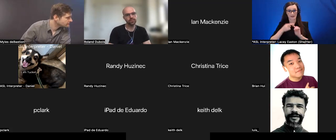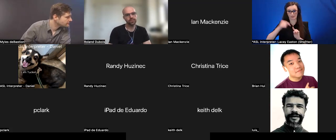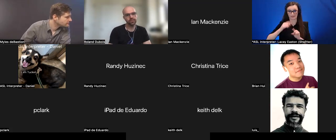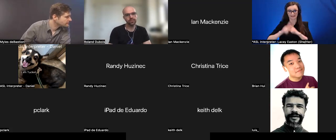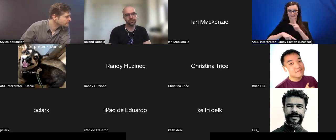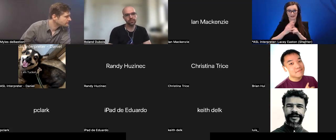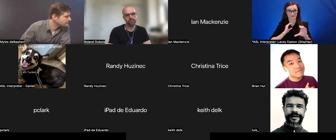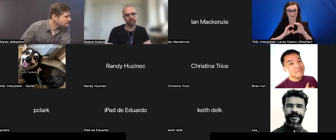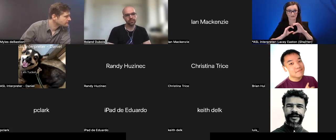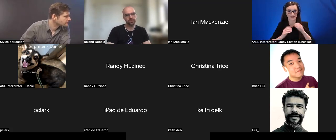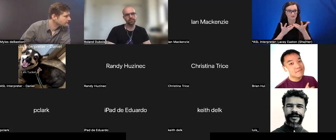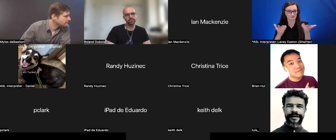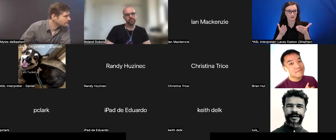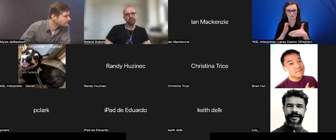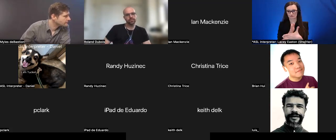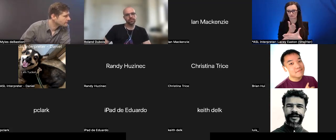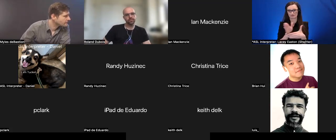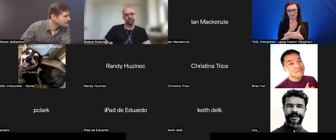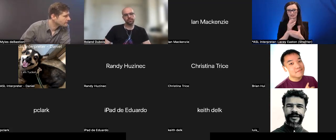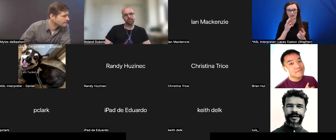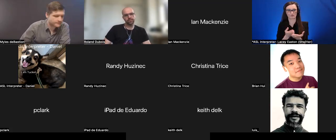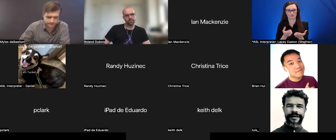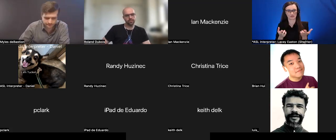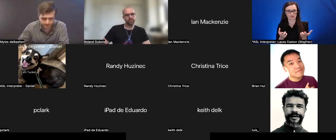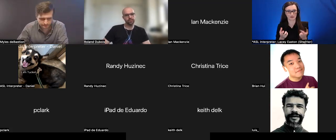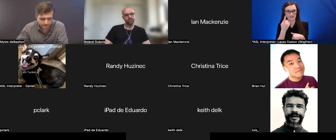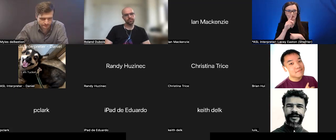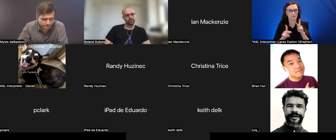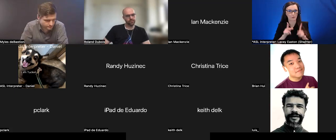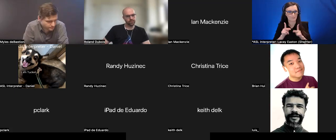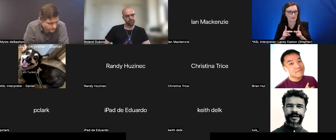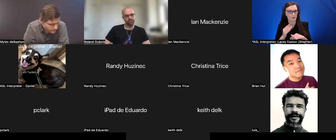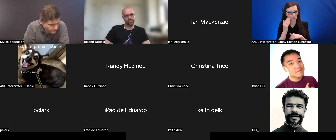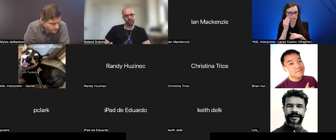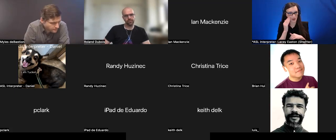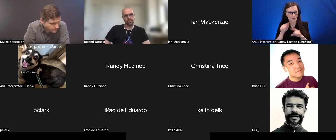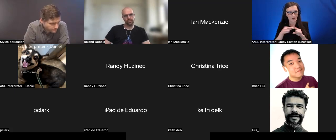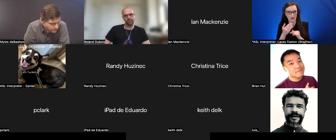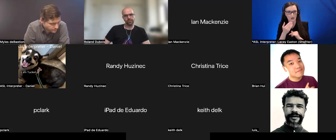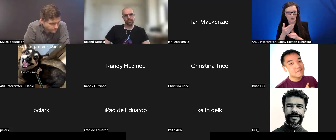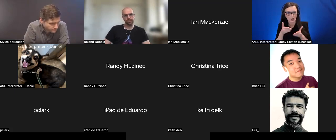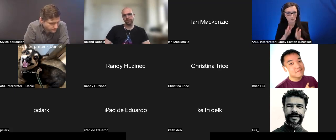if people are familiar about a great way of doing automatic captioning, to provide these